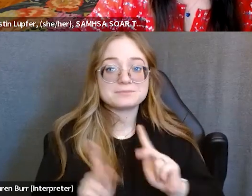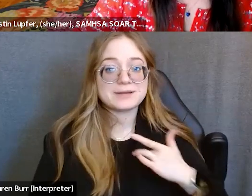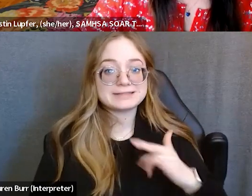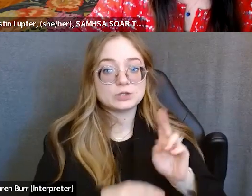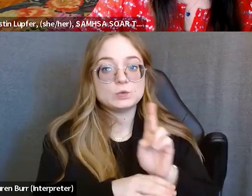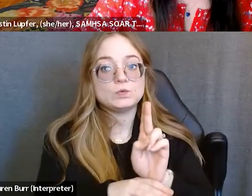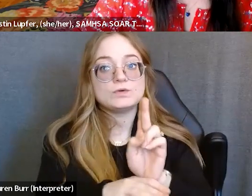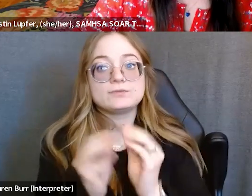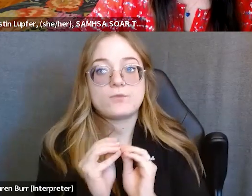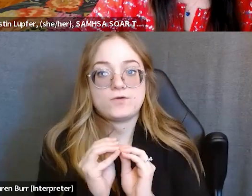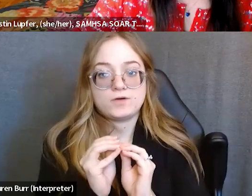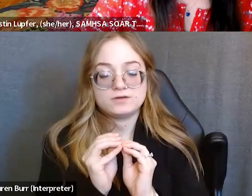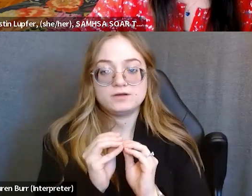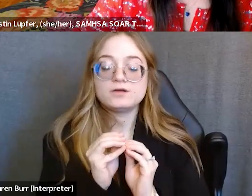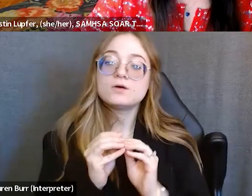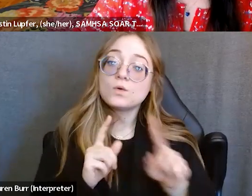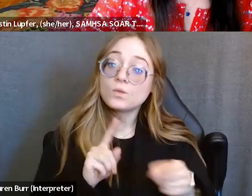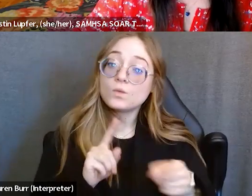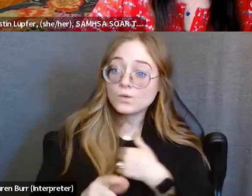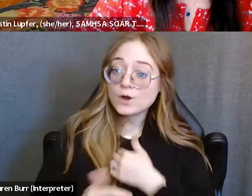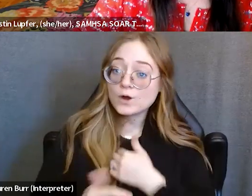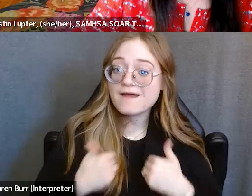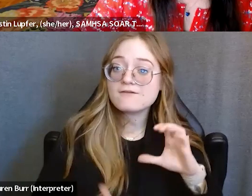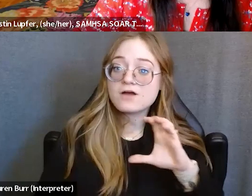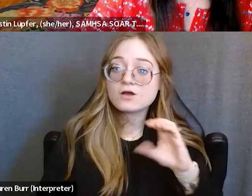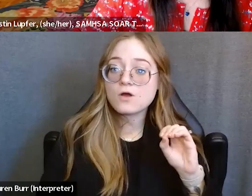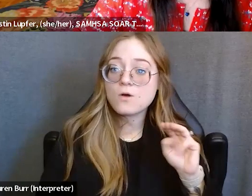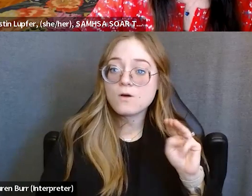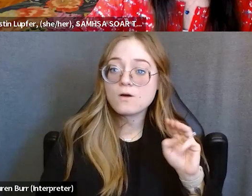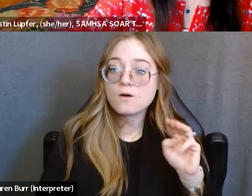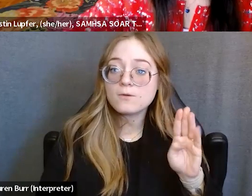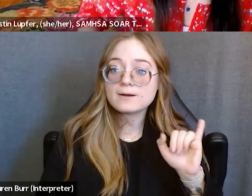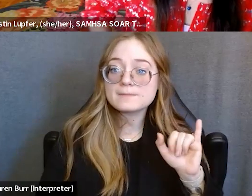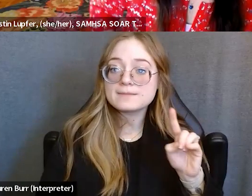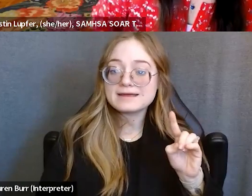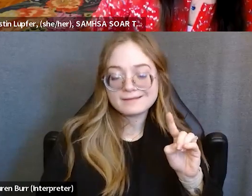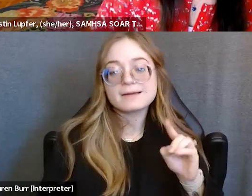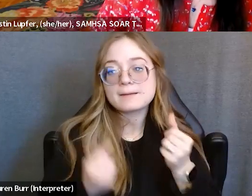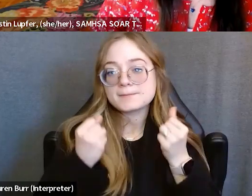So when we do have these comorbid diagnoses, it is really helpful to have that on board too.